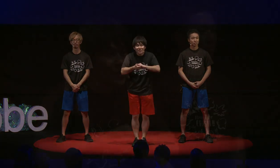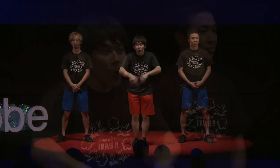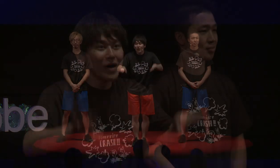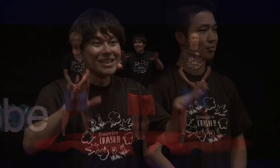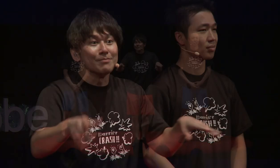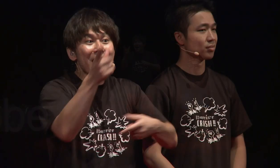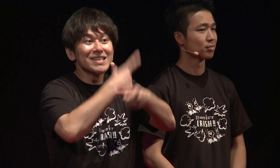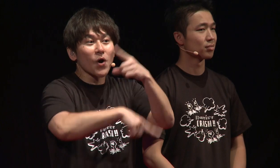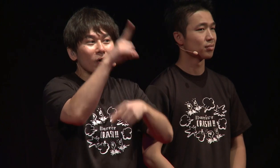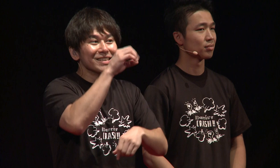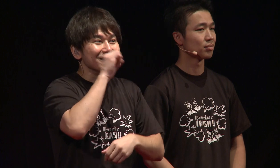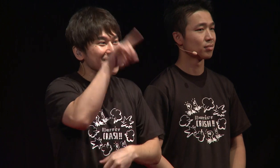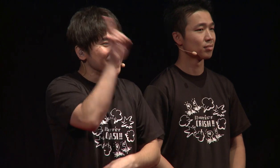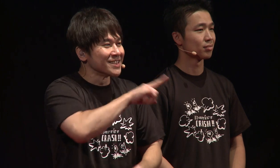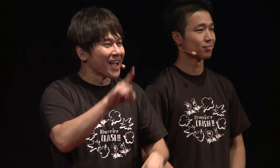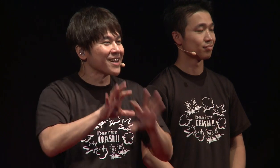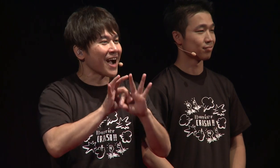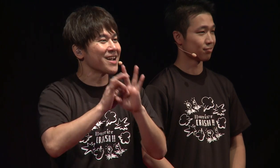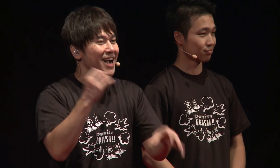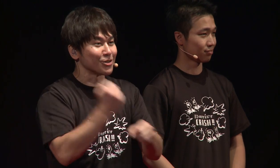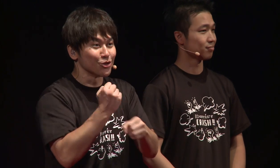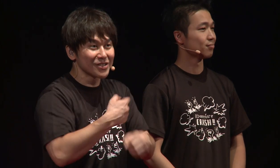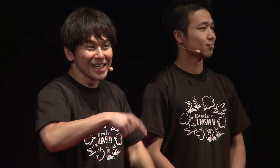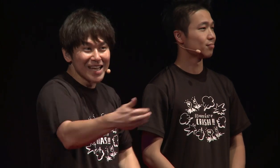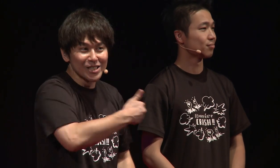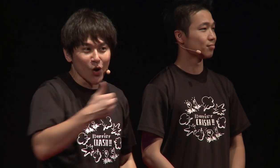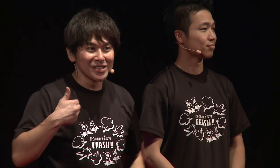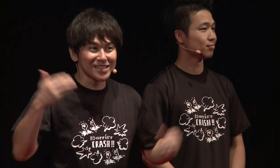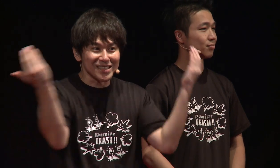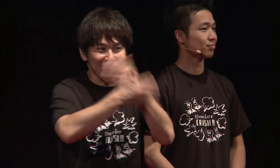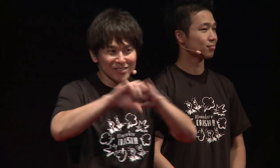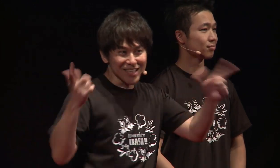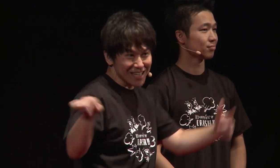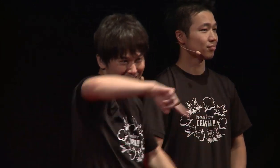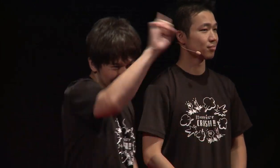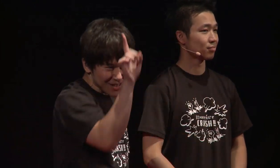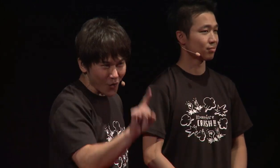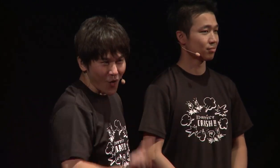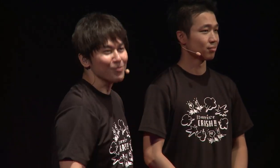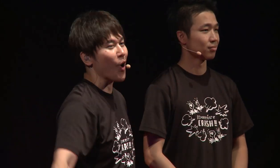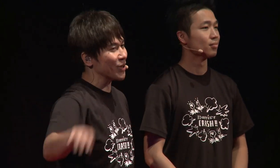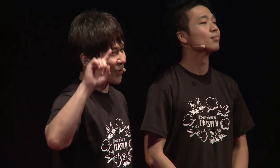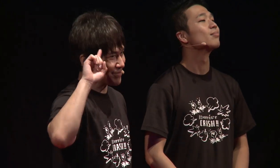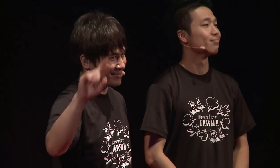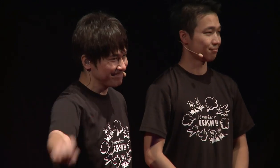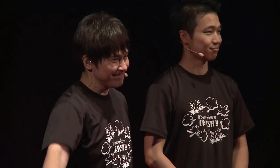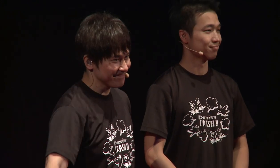I think you would create even better relationships with others.